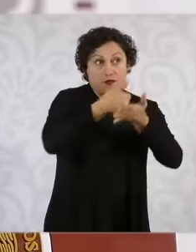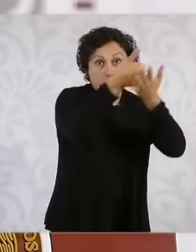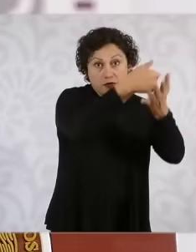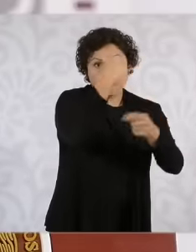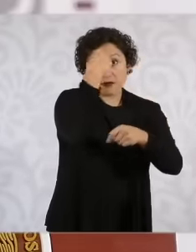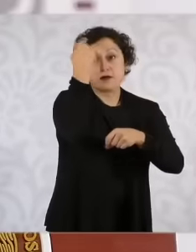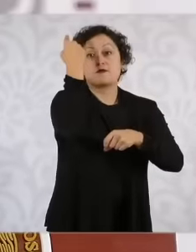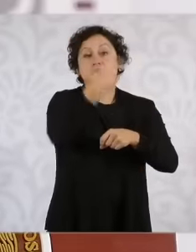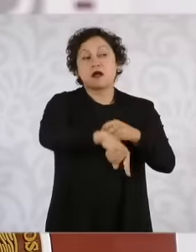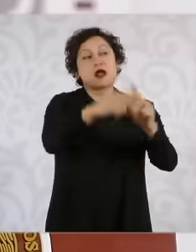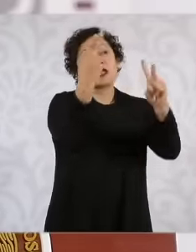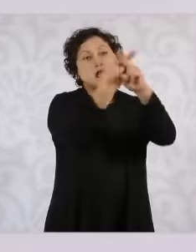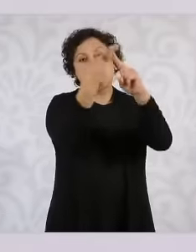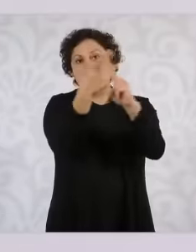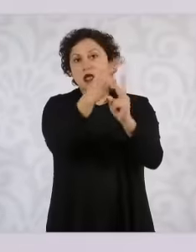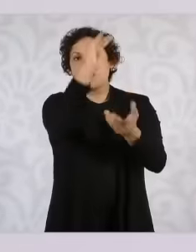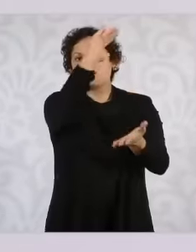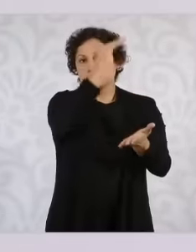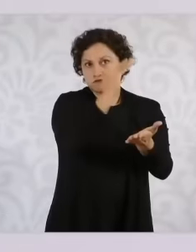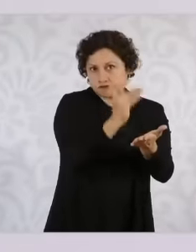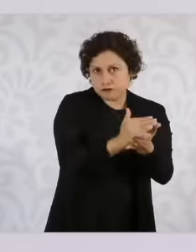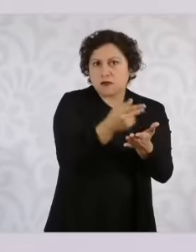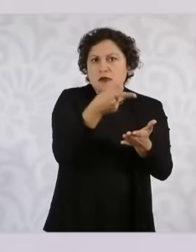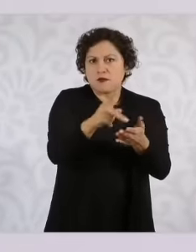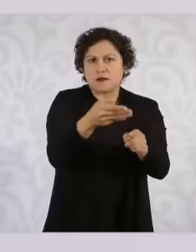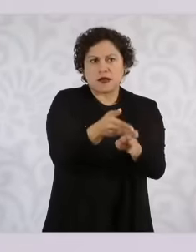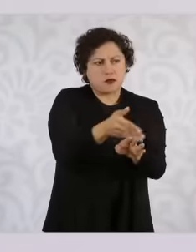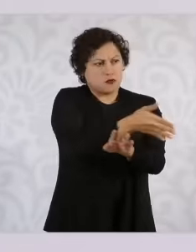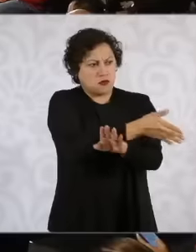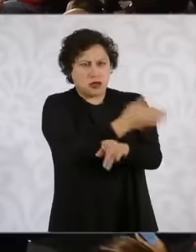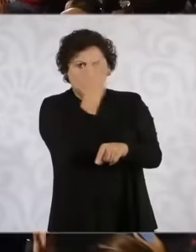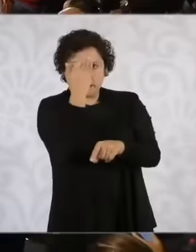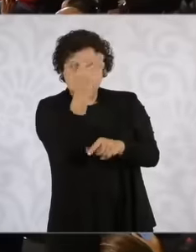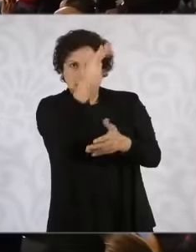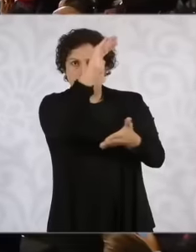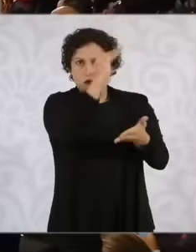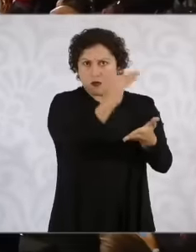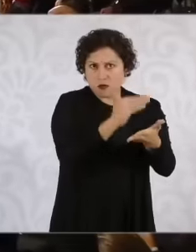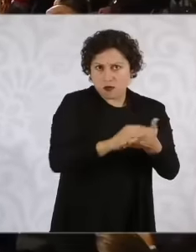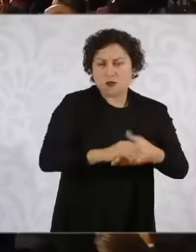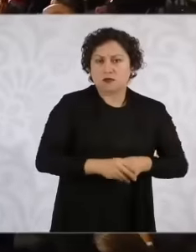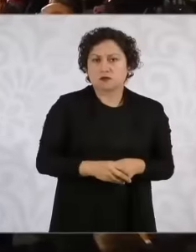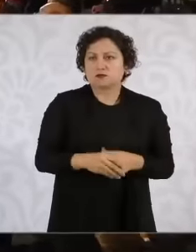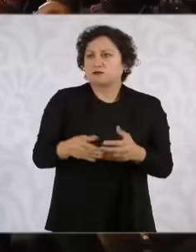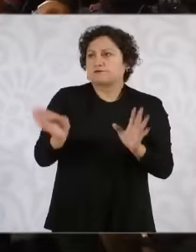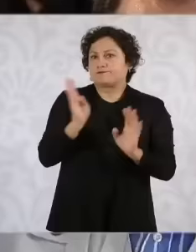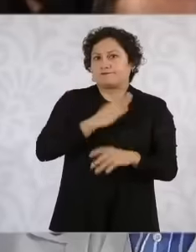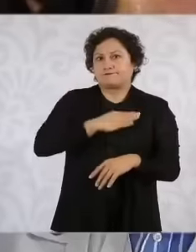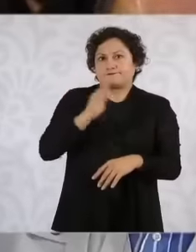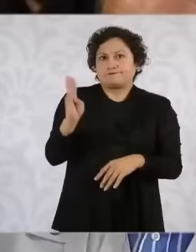But there has been a decrease, there is very important work, well, the area cannot be traveled